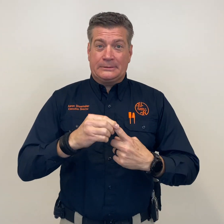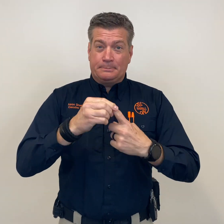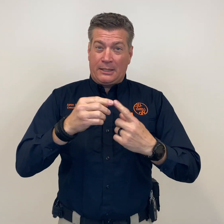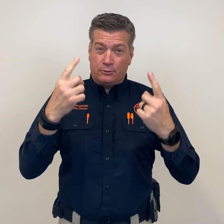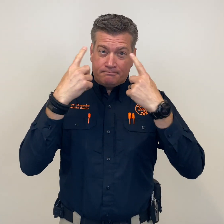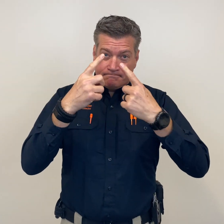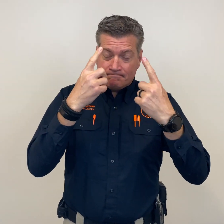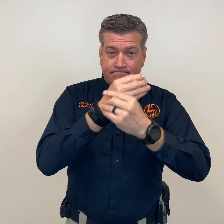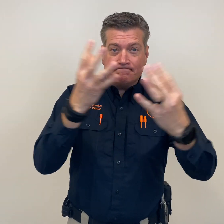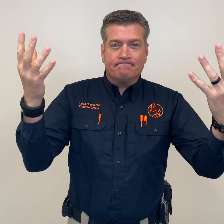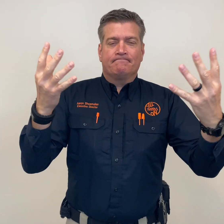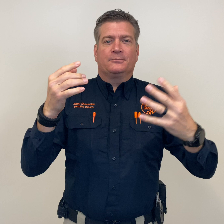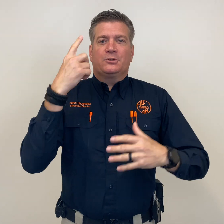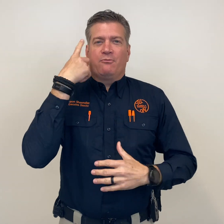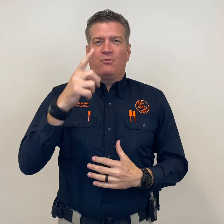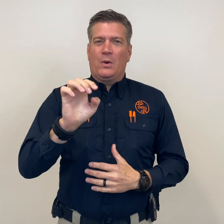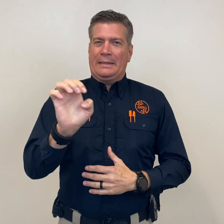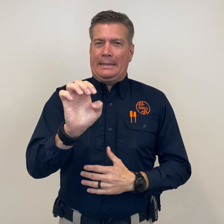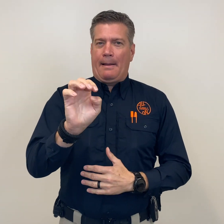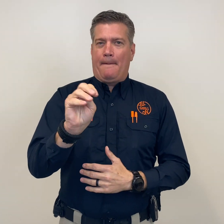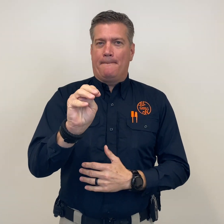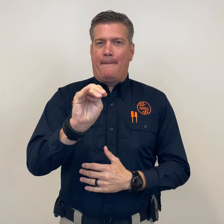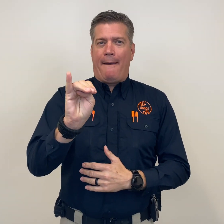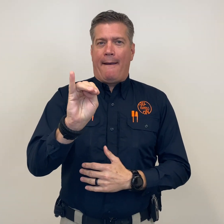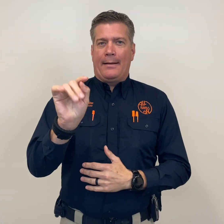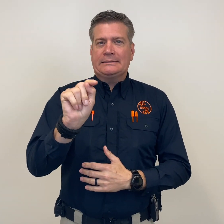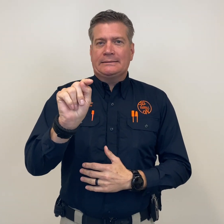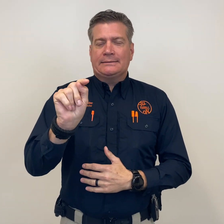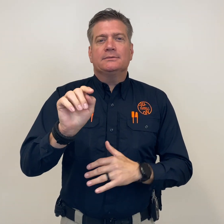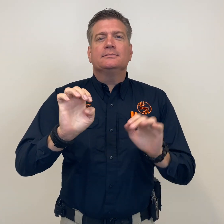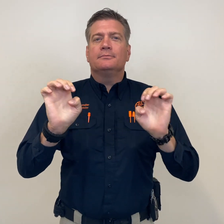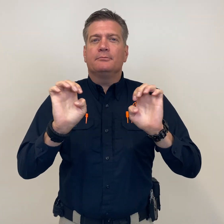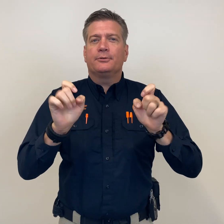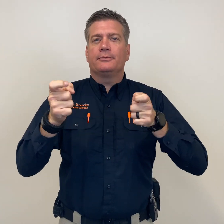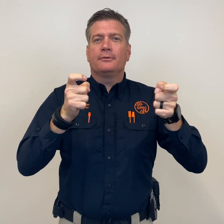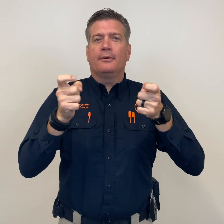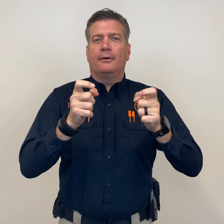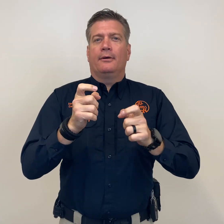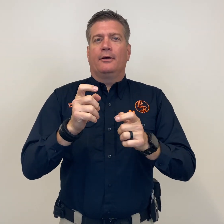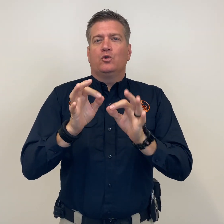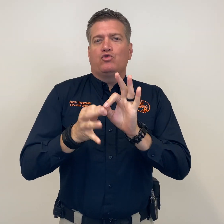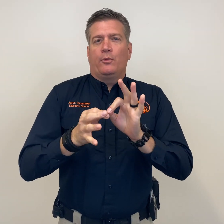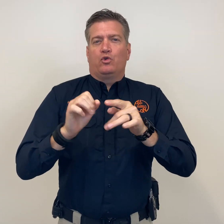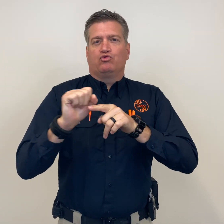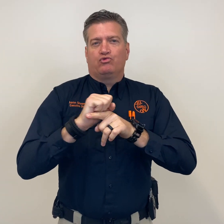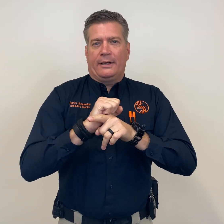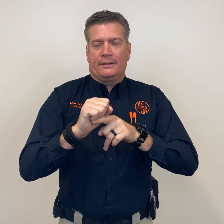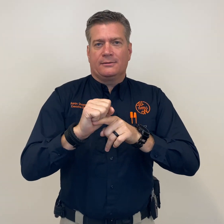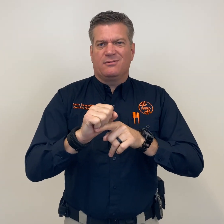I have a special announcement for you regarding EMIT Emergency Management